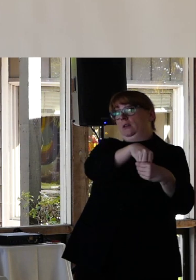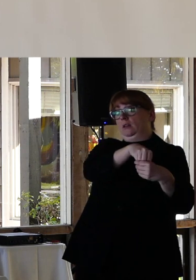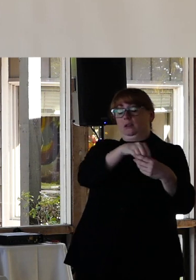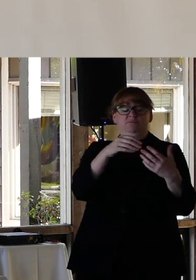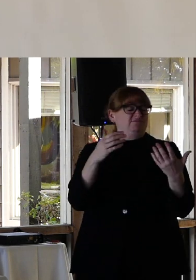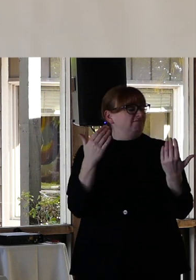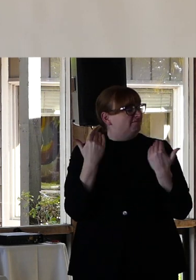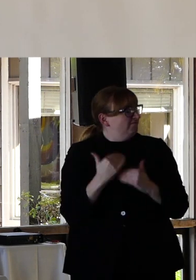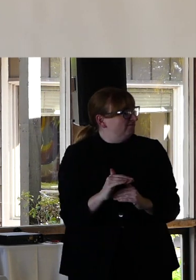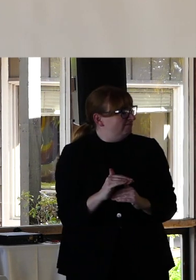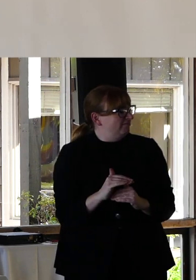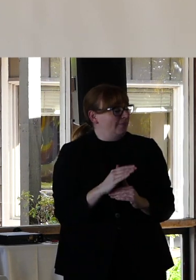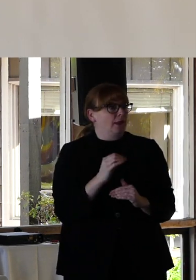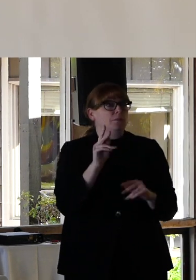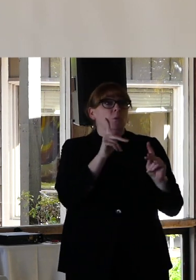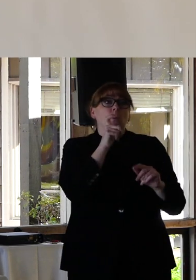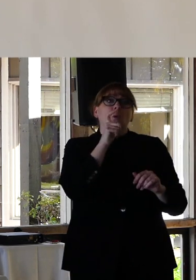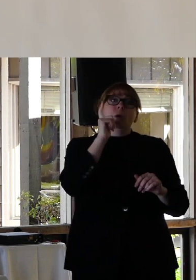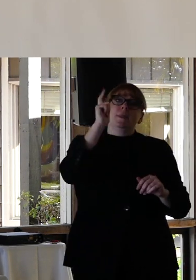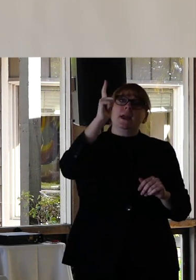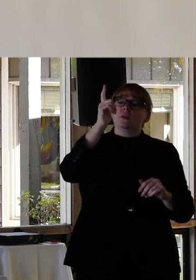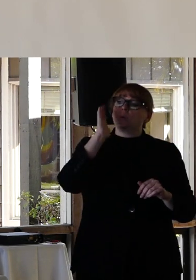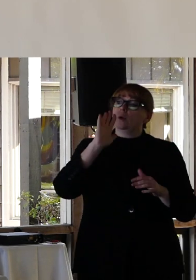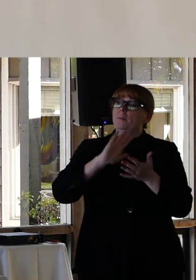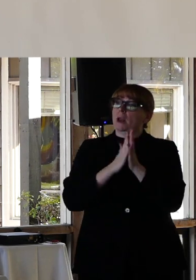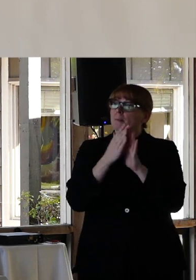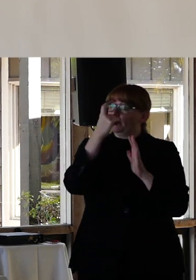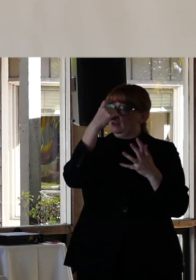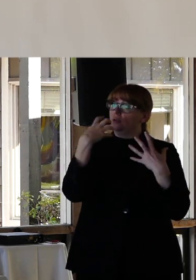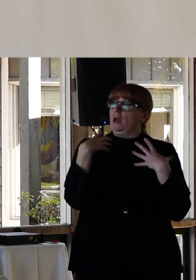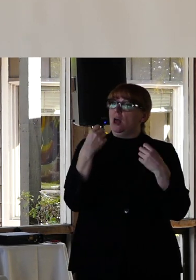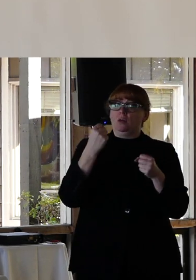But for those of us who will go on to work and mental health care professions